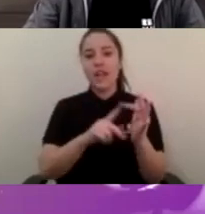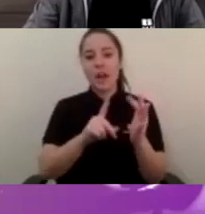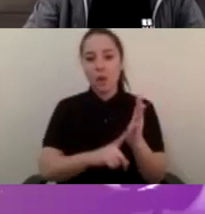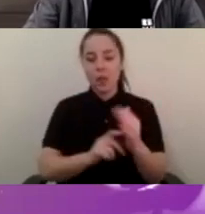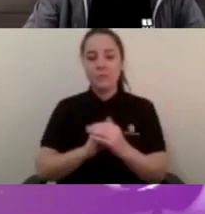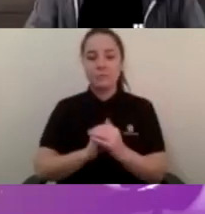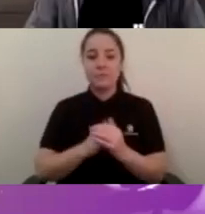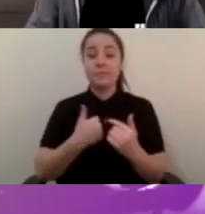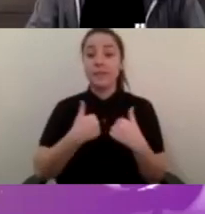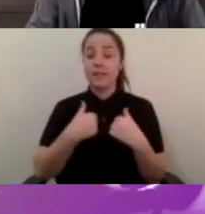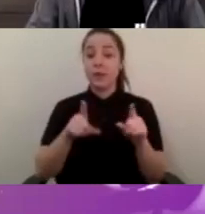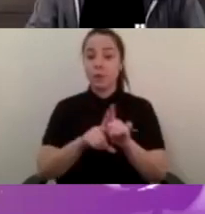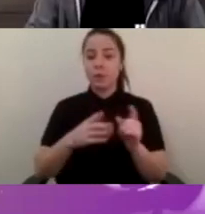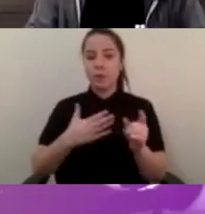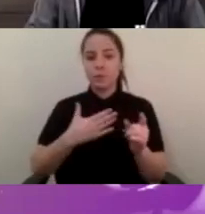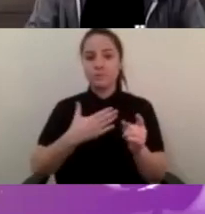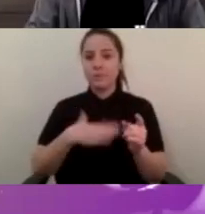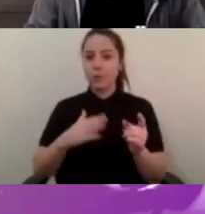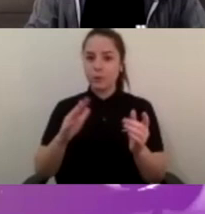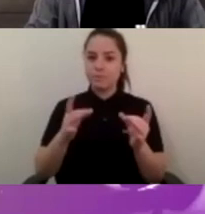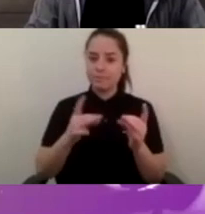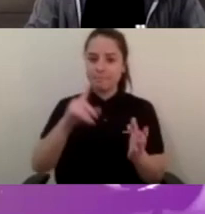acknowledging the traditional custodians of this land.